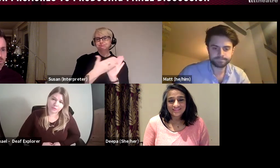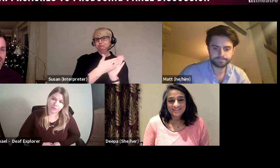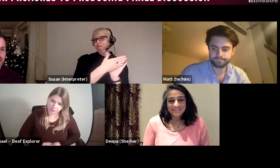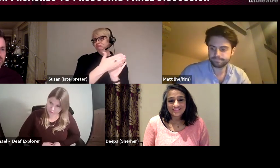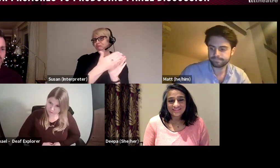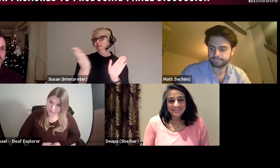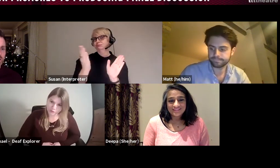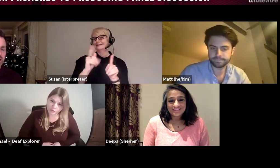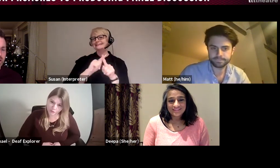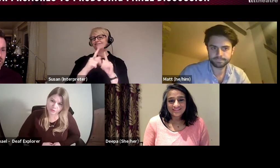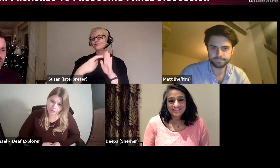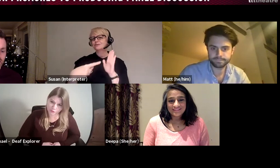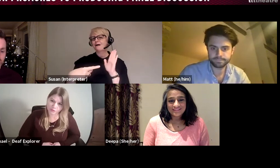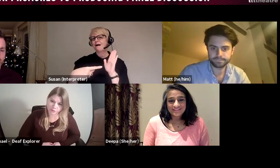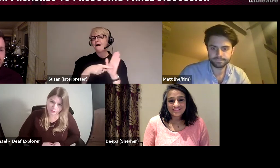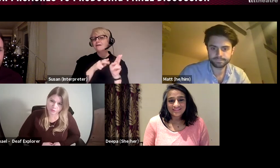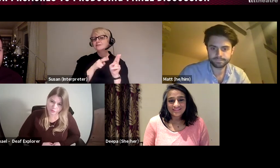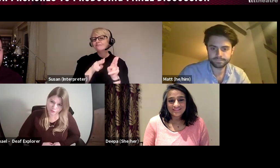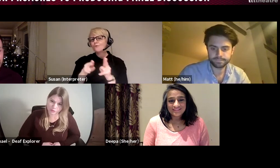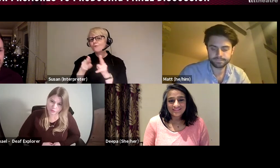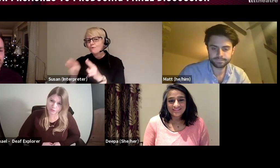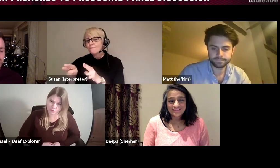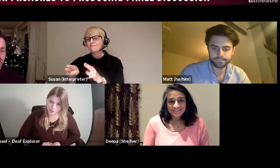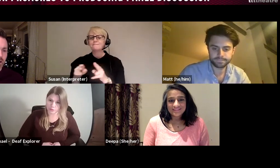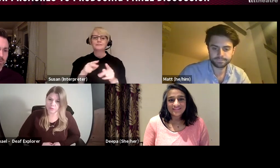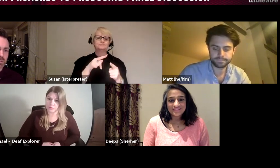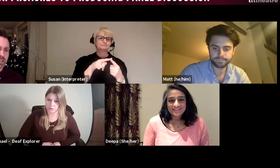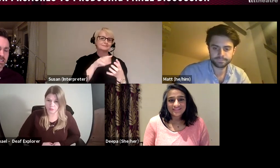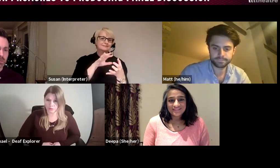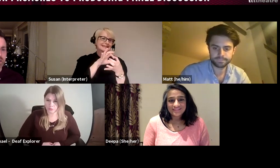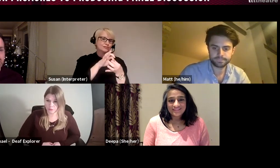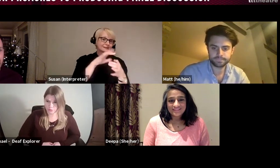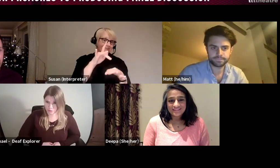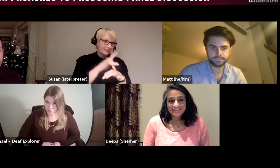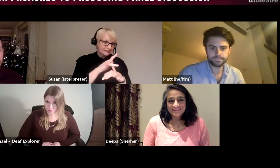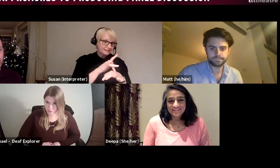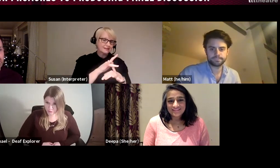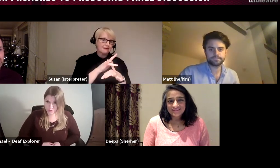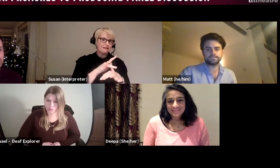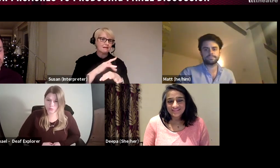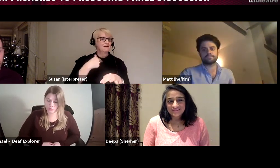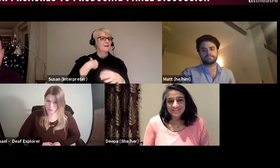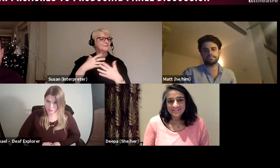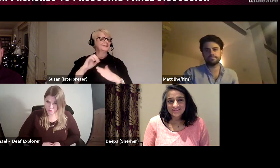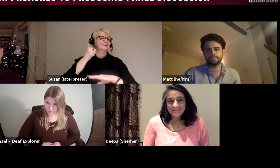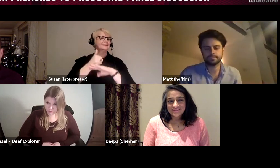I guess, I have worked in interactive theatre, I formed a theatre company at university, and we